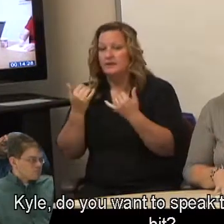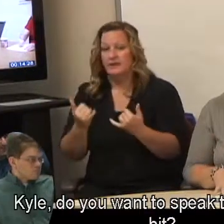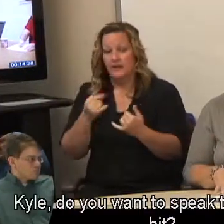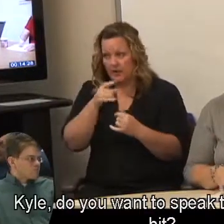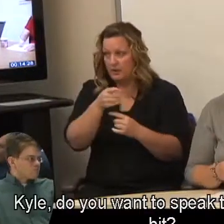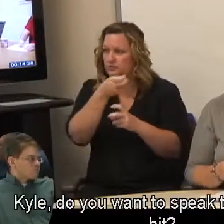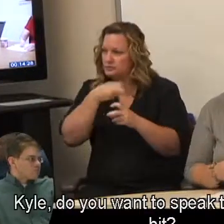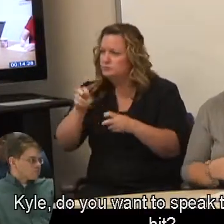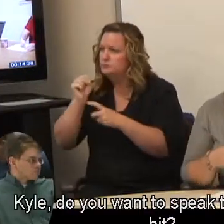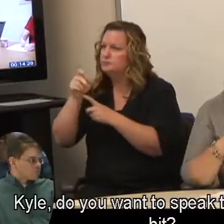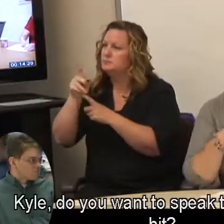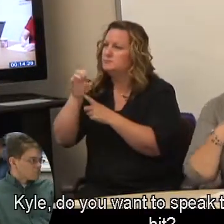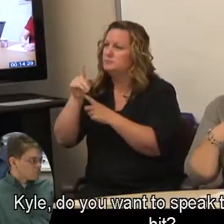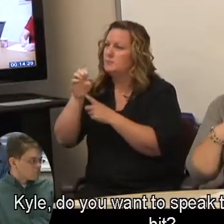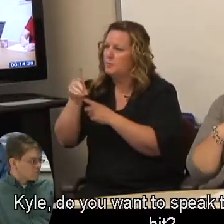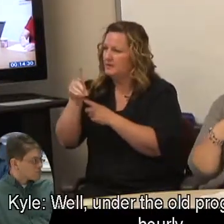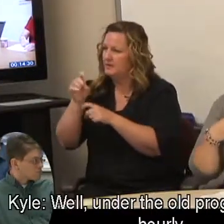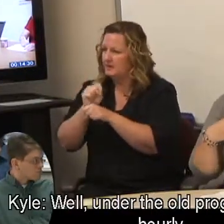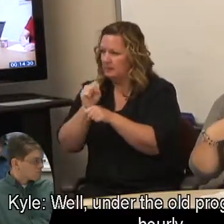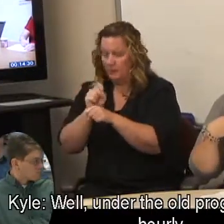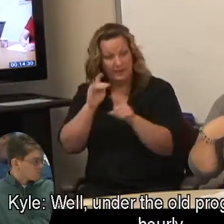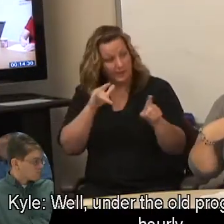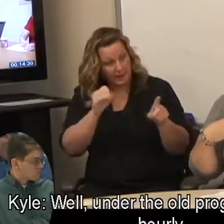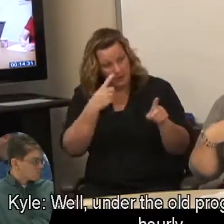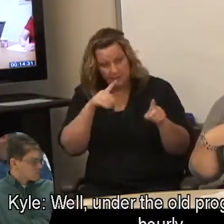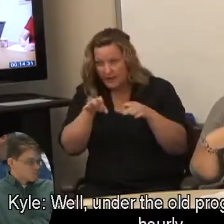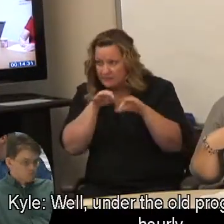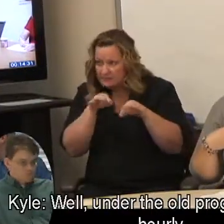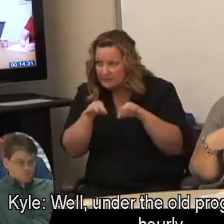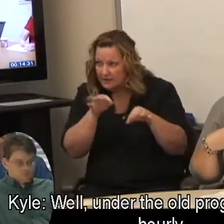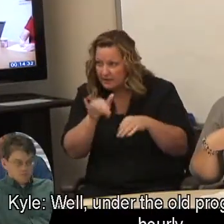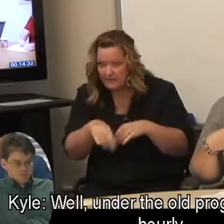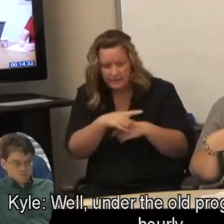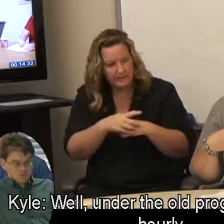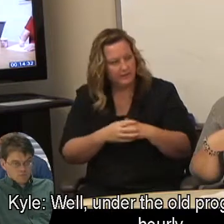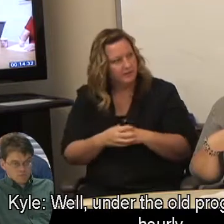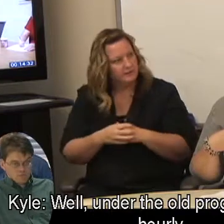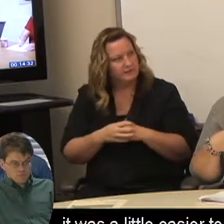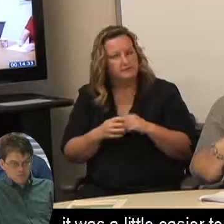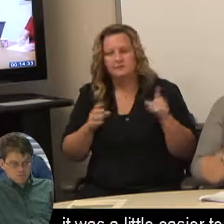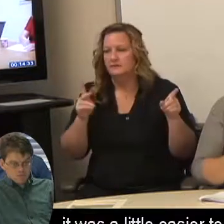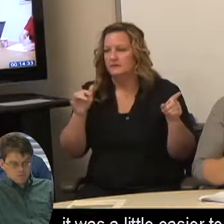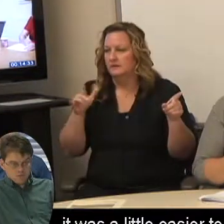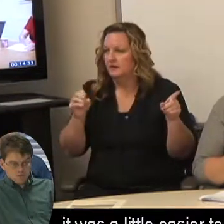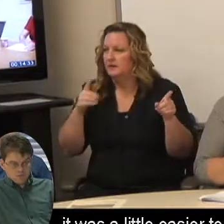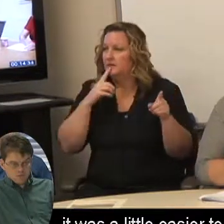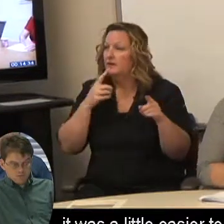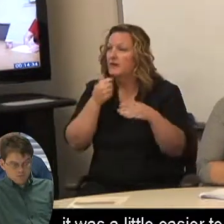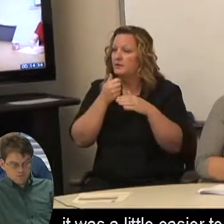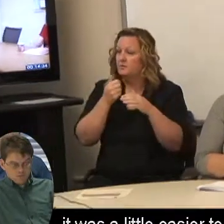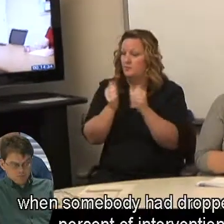Kyle, do you want to speak to that a little bit? Kyle: Well, under the old program with the hourly, it was a little easier to know